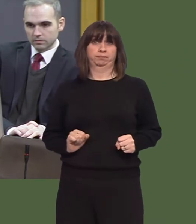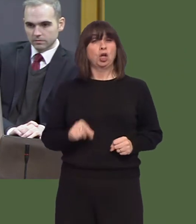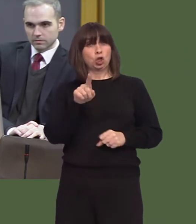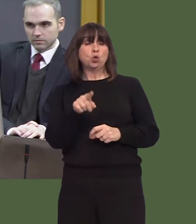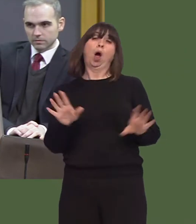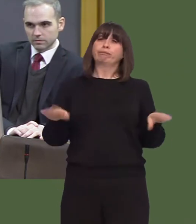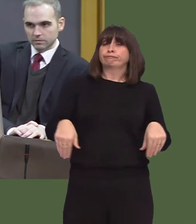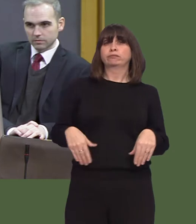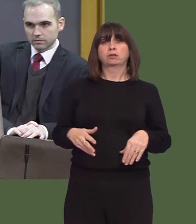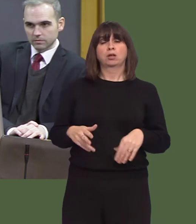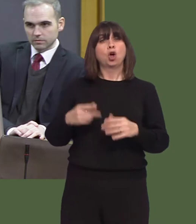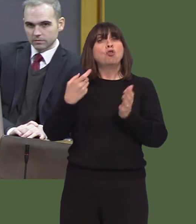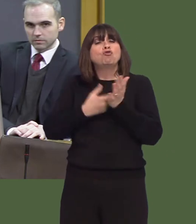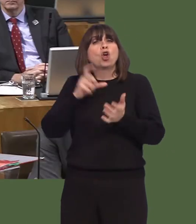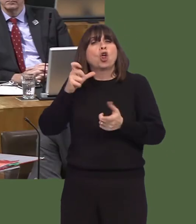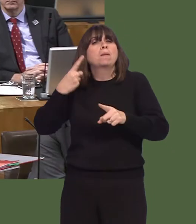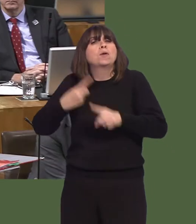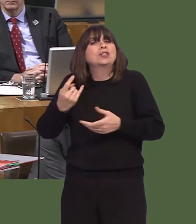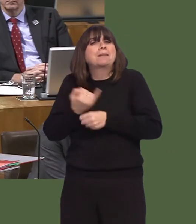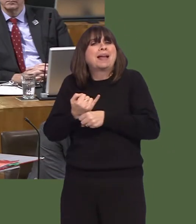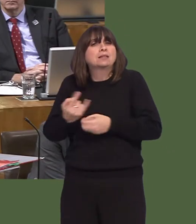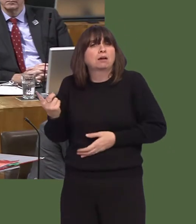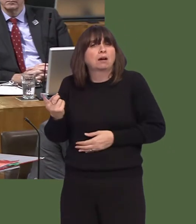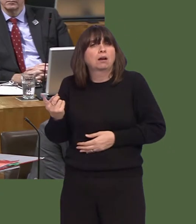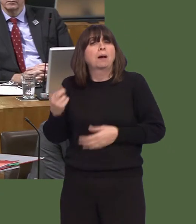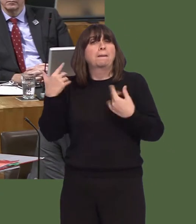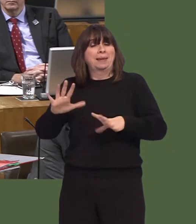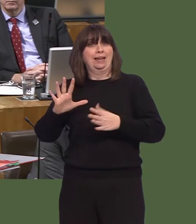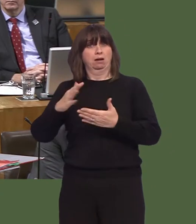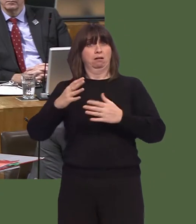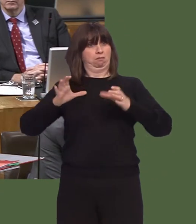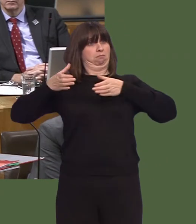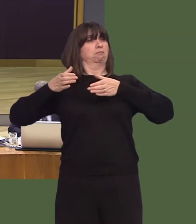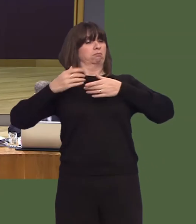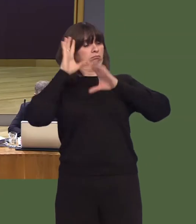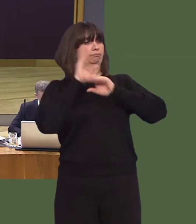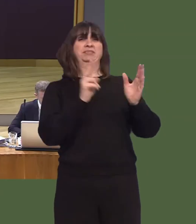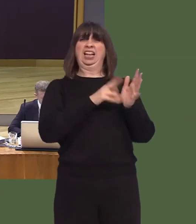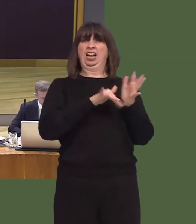It's not just us; the Royal College of Emergency Medicine is also saying that NHS staffing